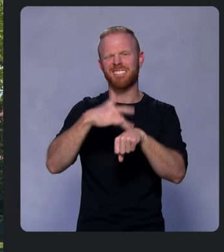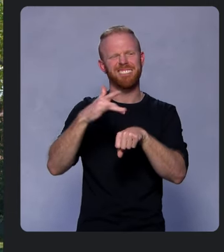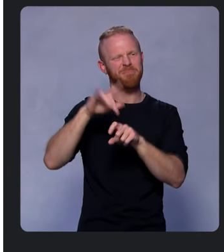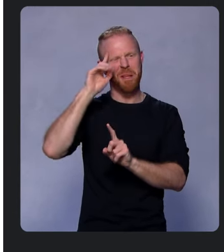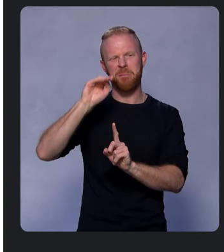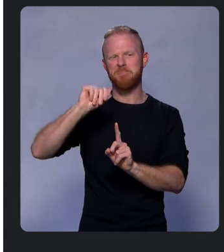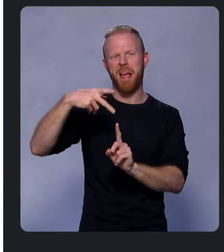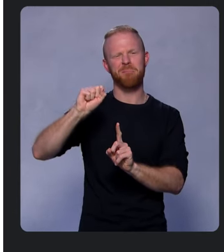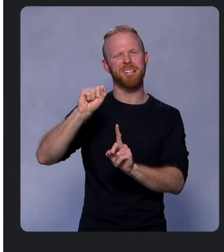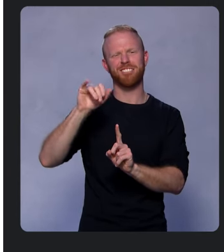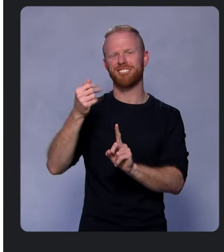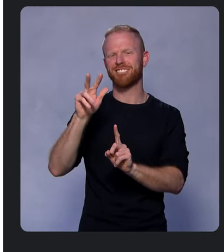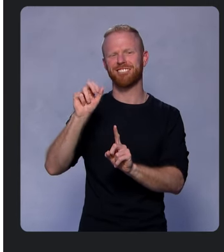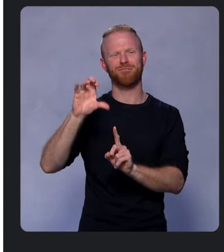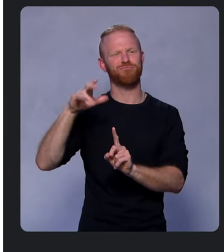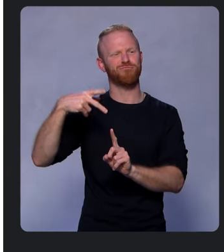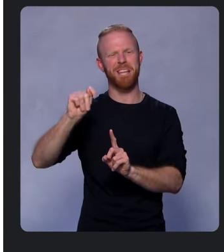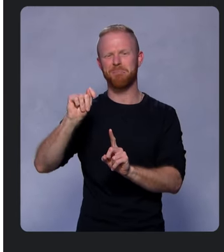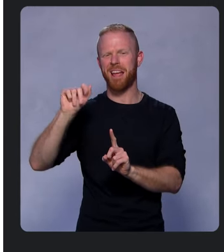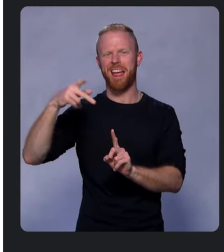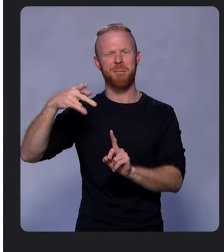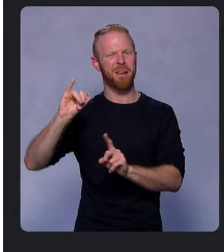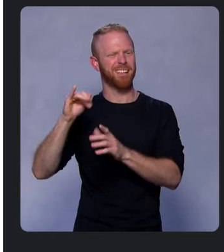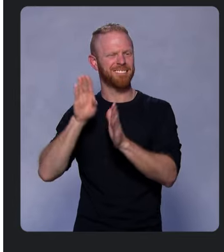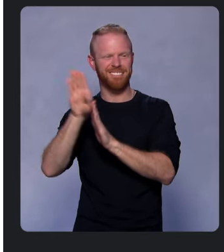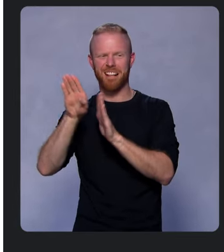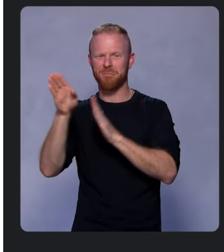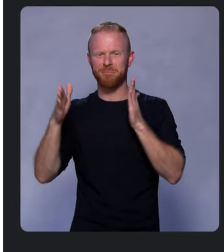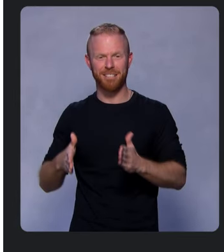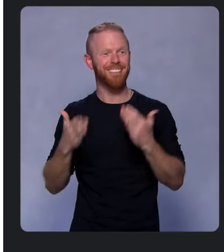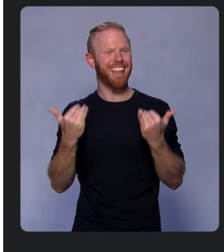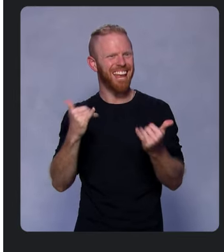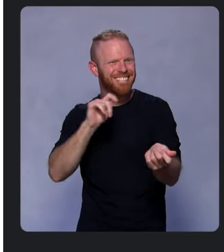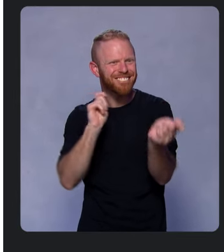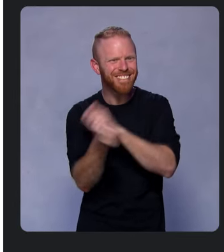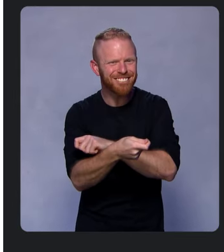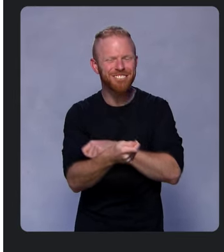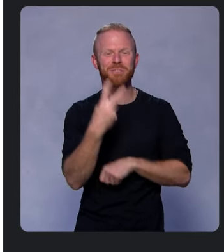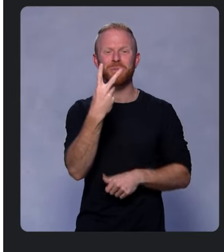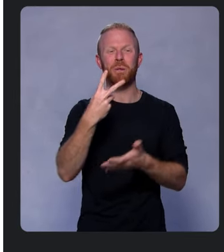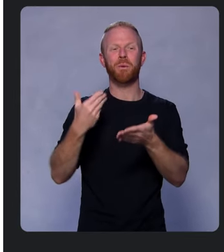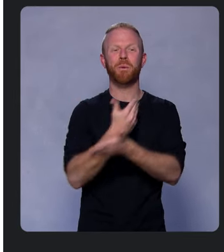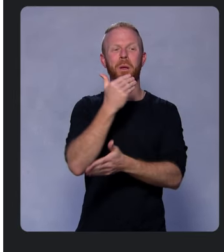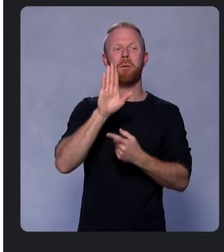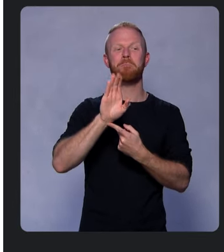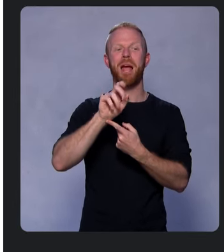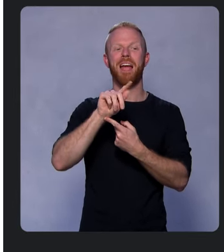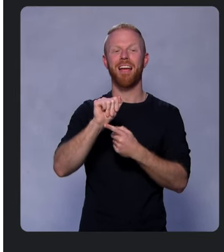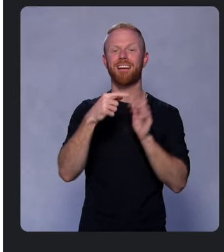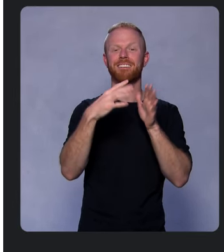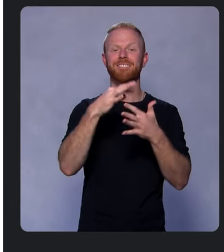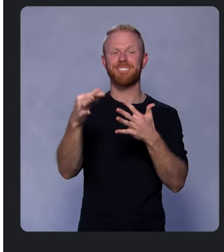That changes today with two new beta features that allow you to tilt and rotate the map in 3D,